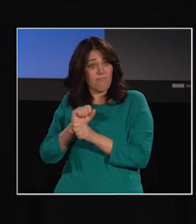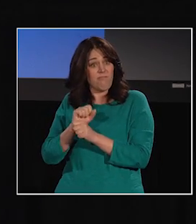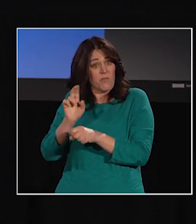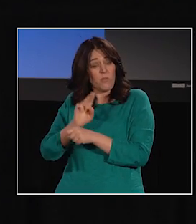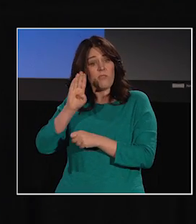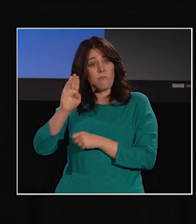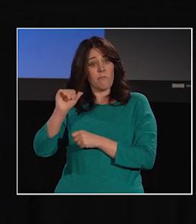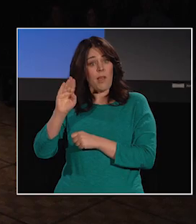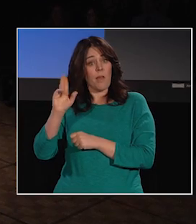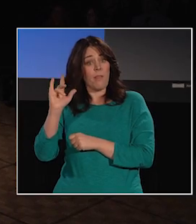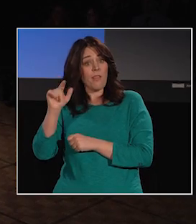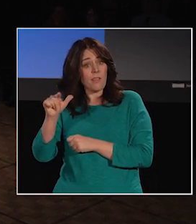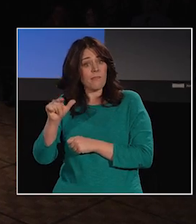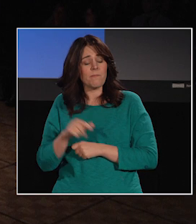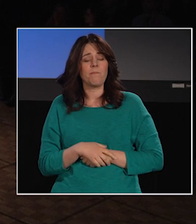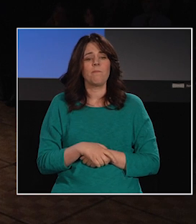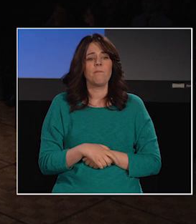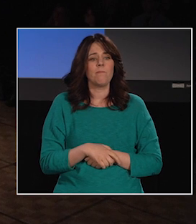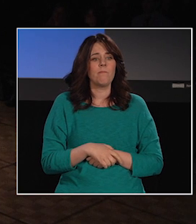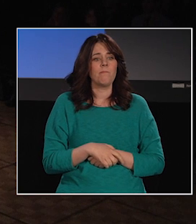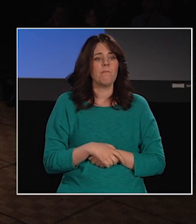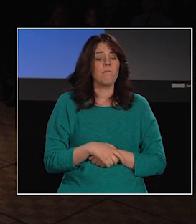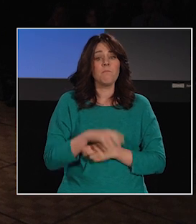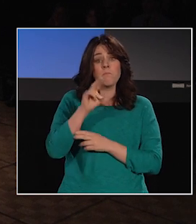We now have evidence from neuroscience,